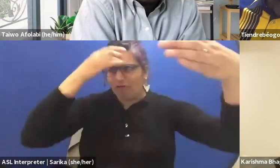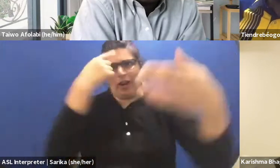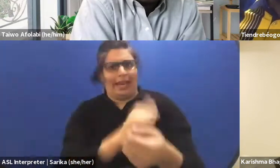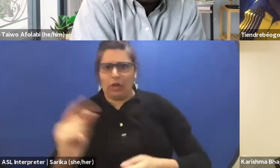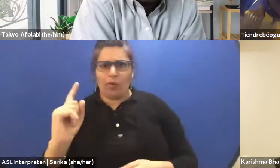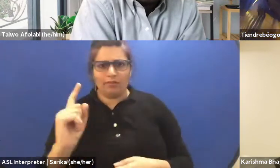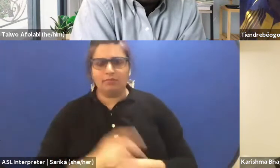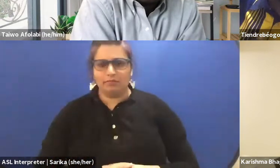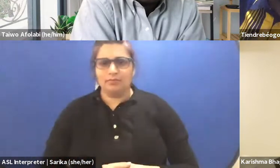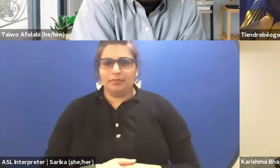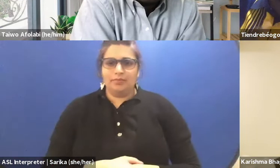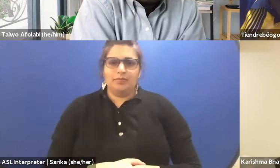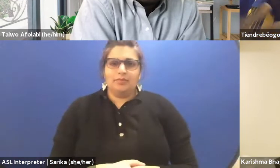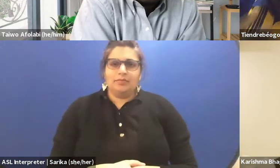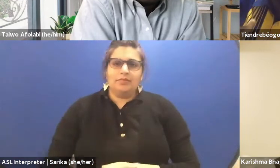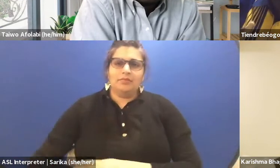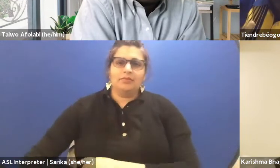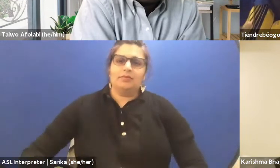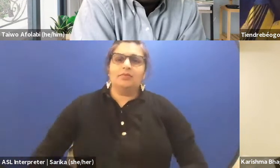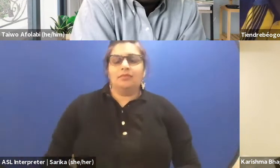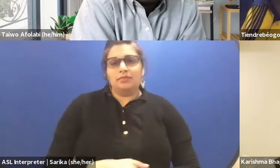(Charles speaks French)